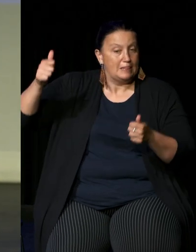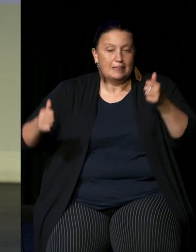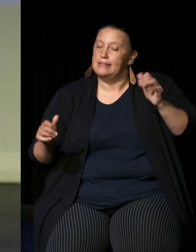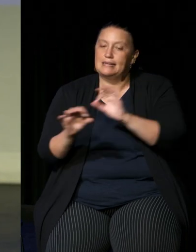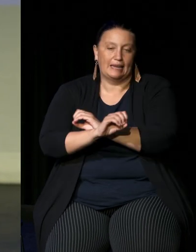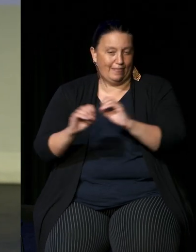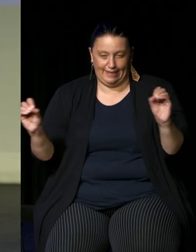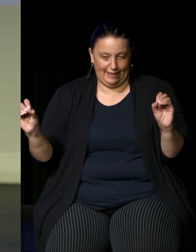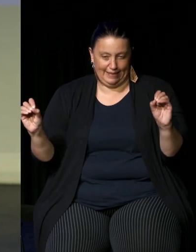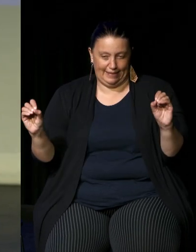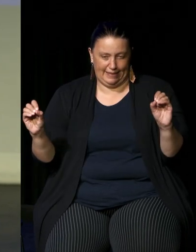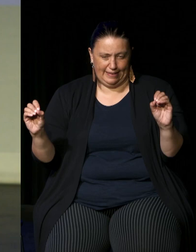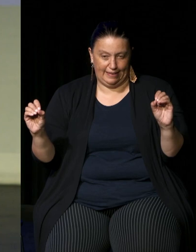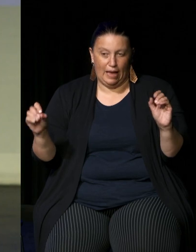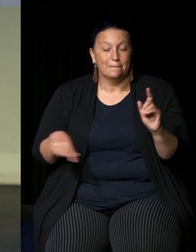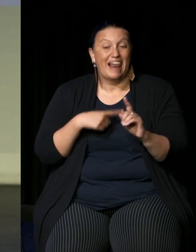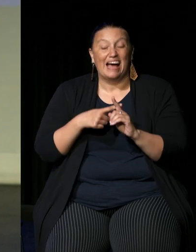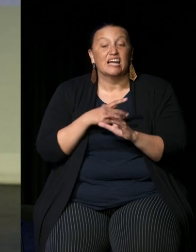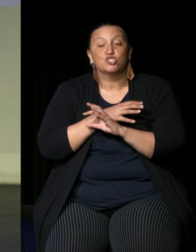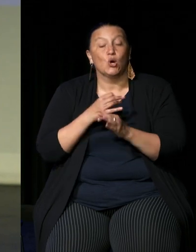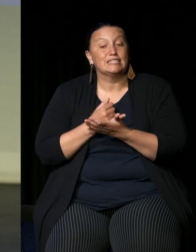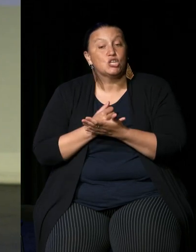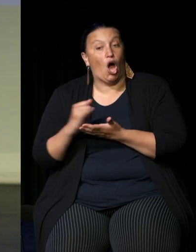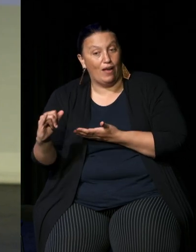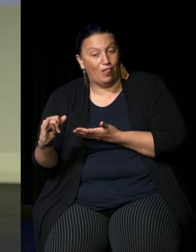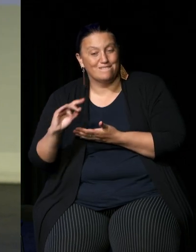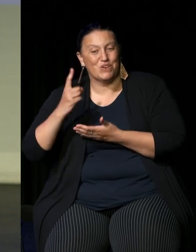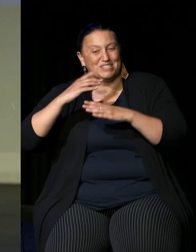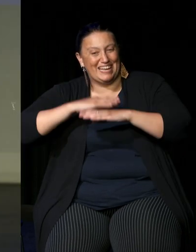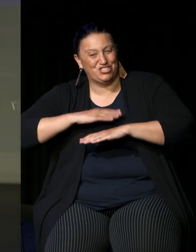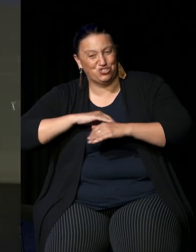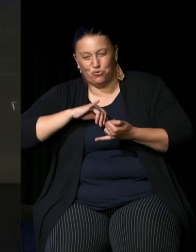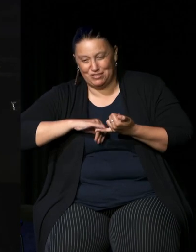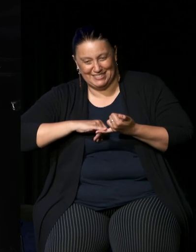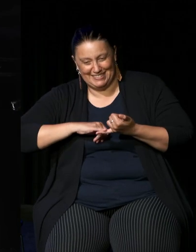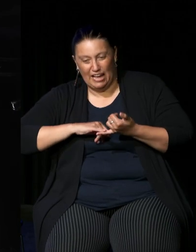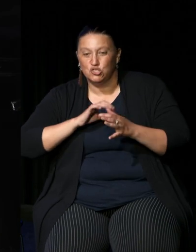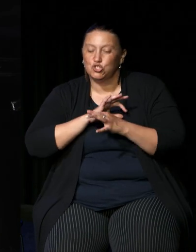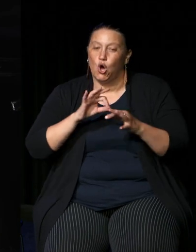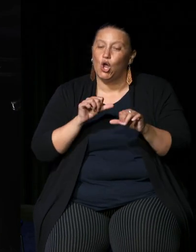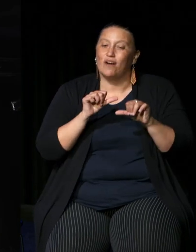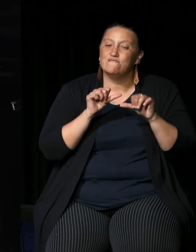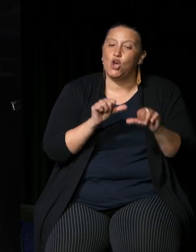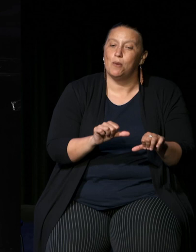nor a denial of First Nations sovereignty nor confirmatory have you pronounced that